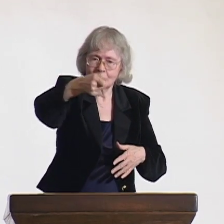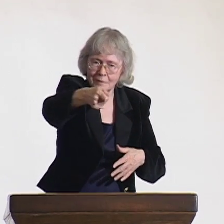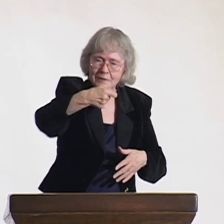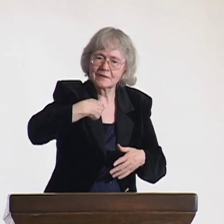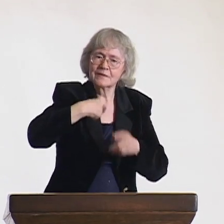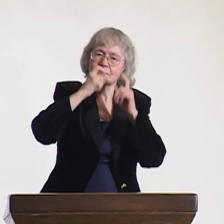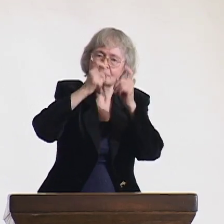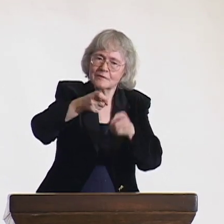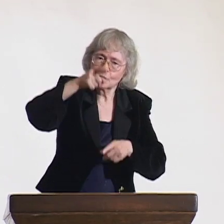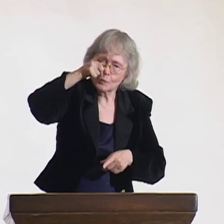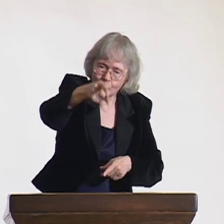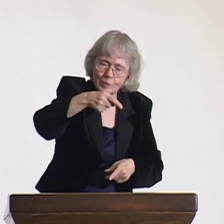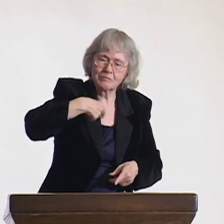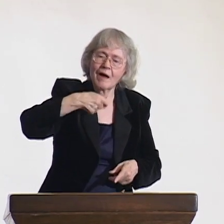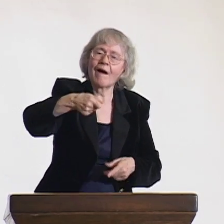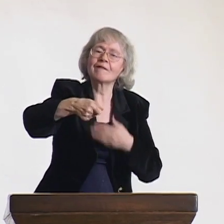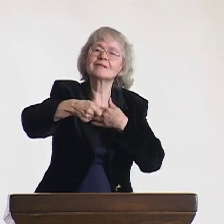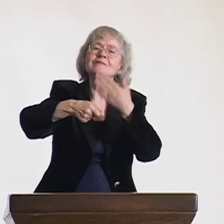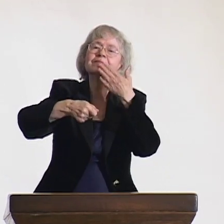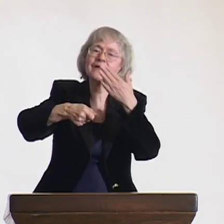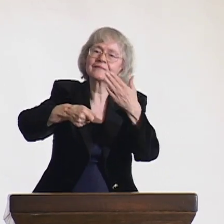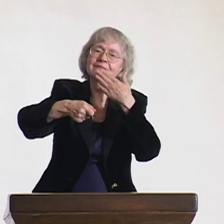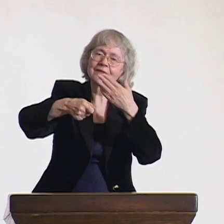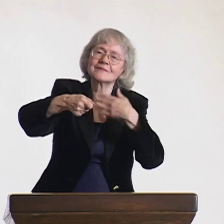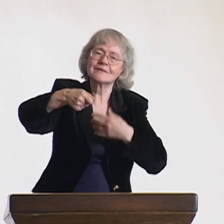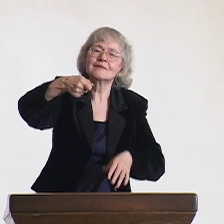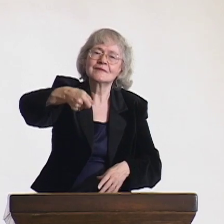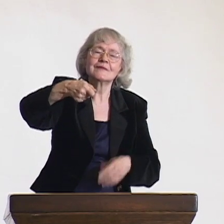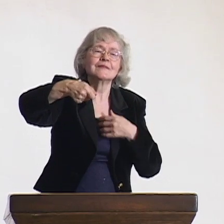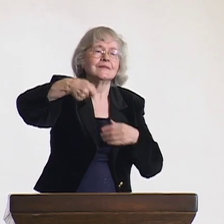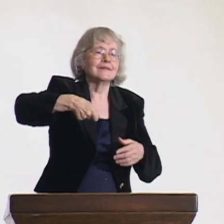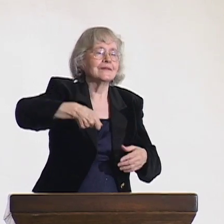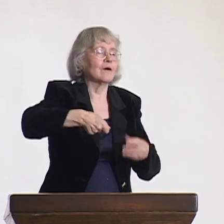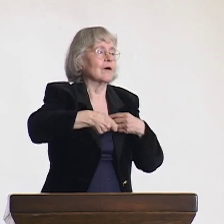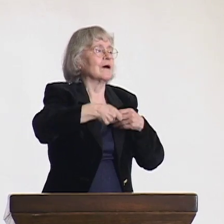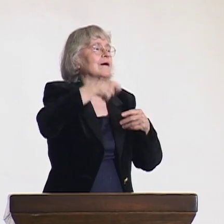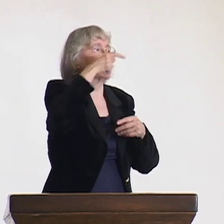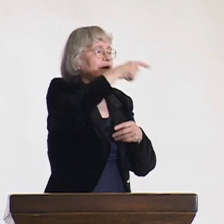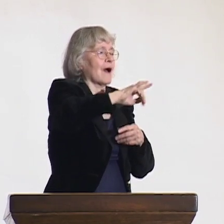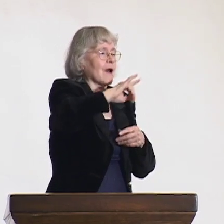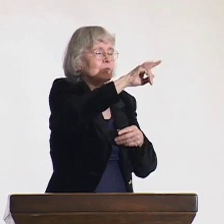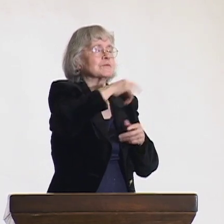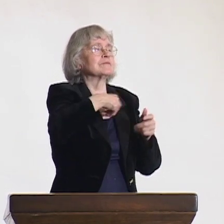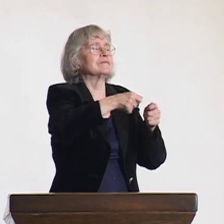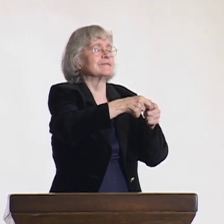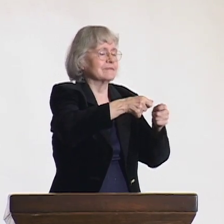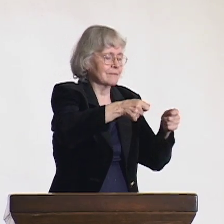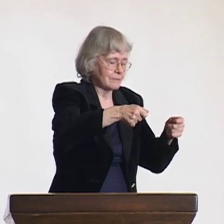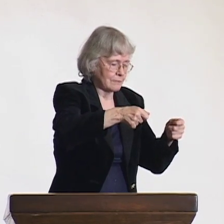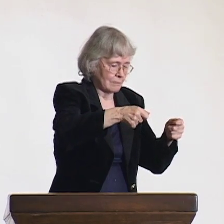As we were flying out, he came back to me. He said, "This gift is for you. It was a pleasure to meet you."